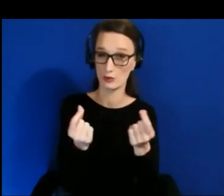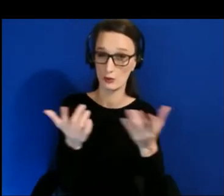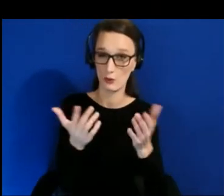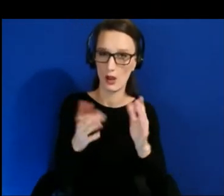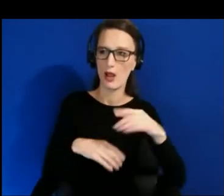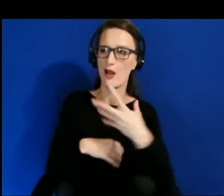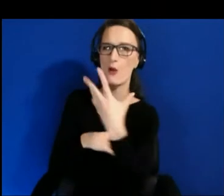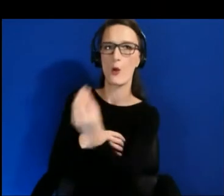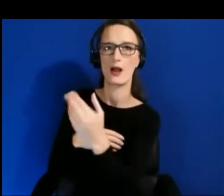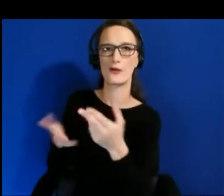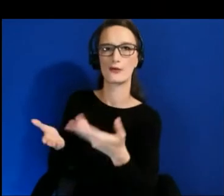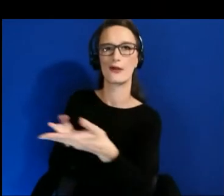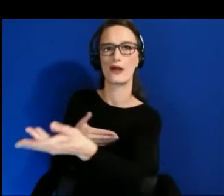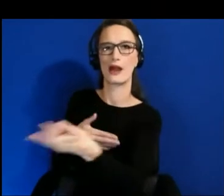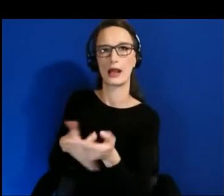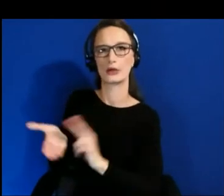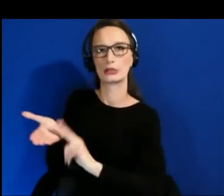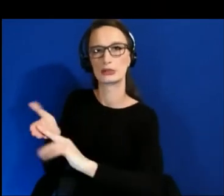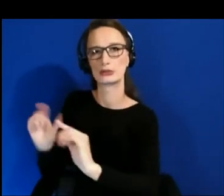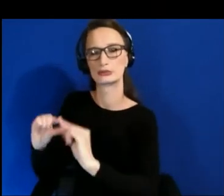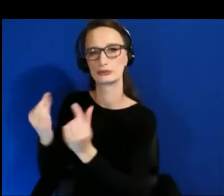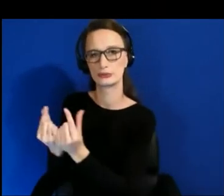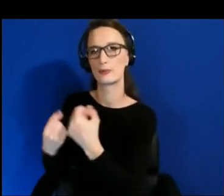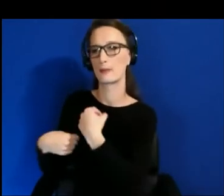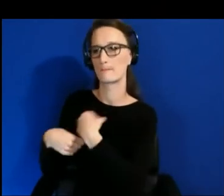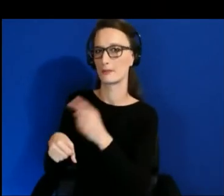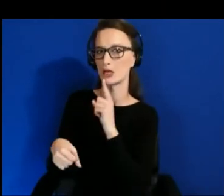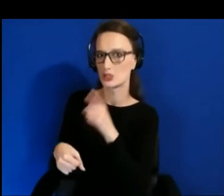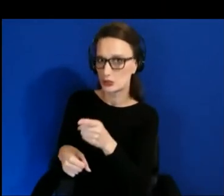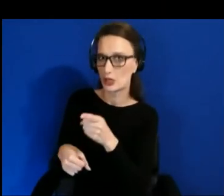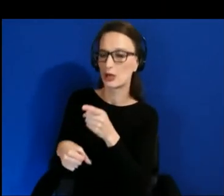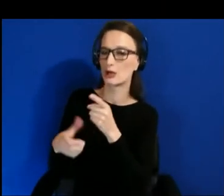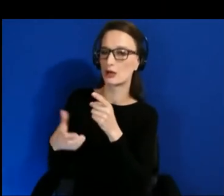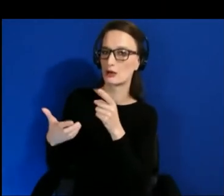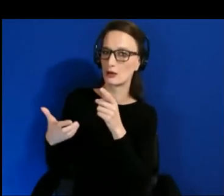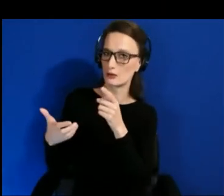folks in to make sure that you can increase that diversity of access too.